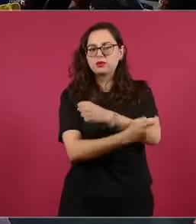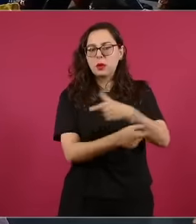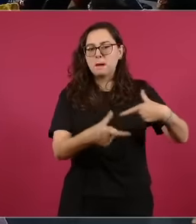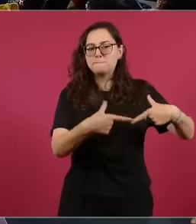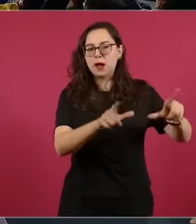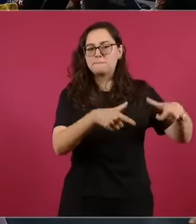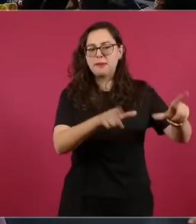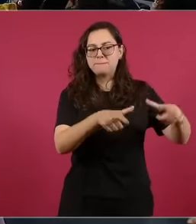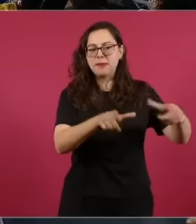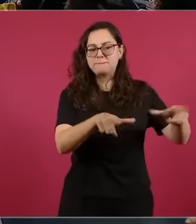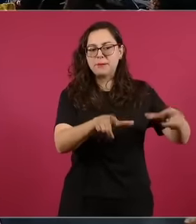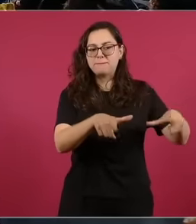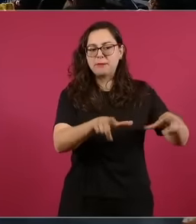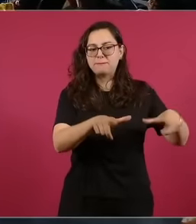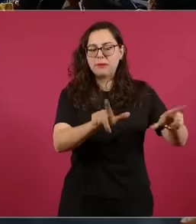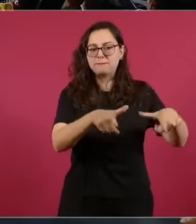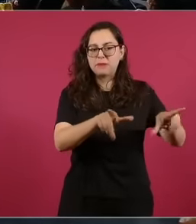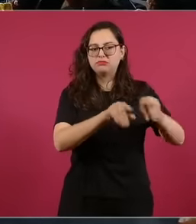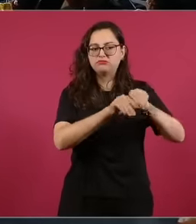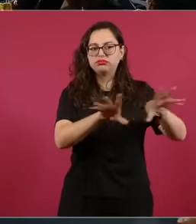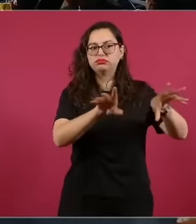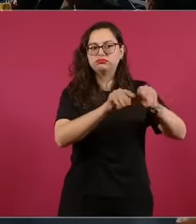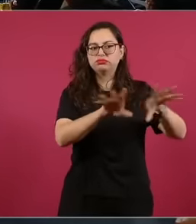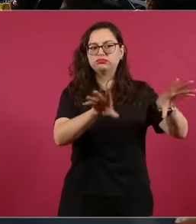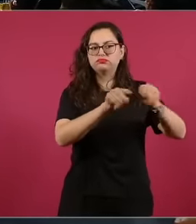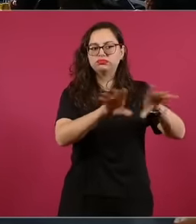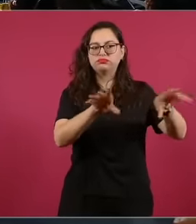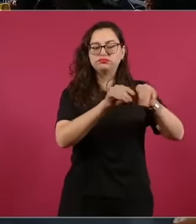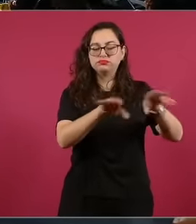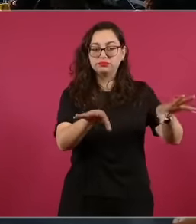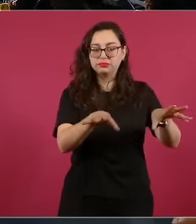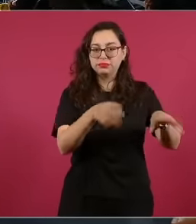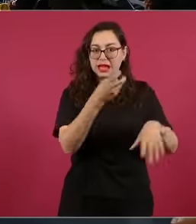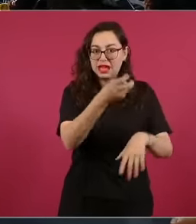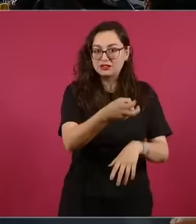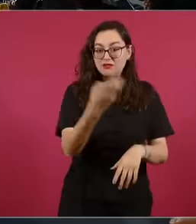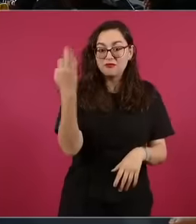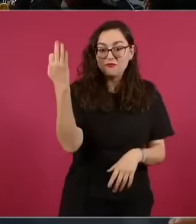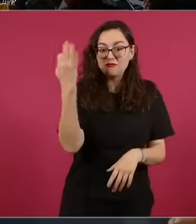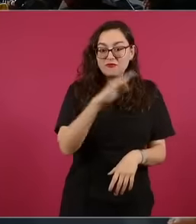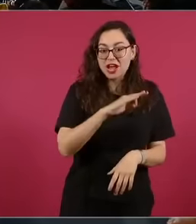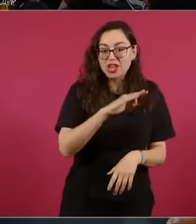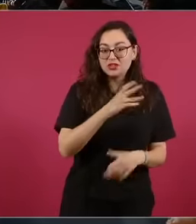they reproduce thoughts on